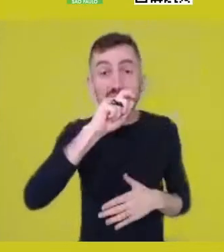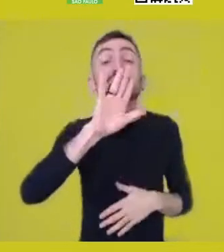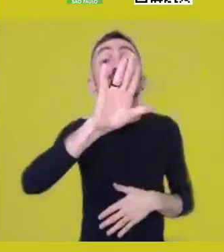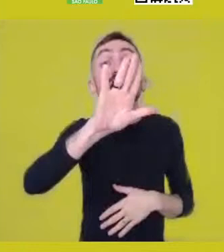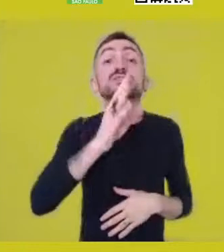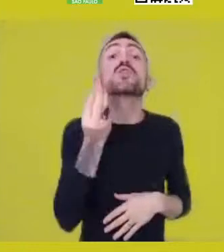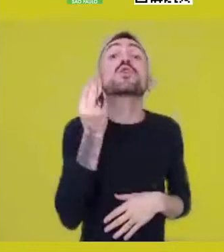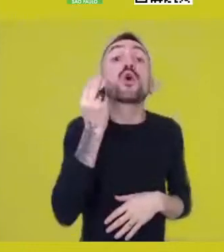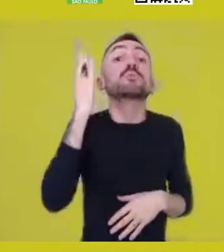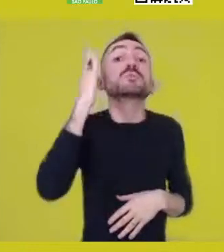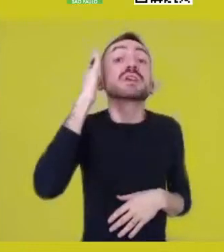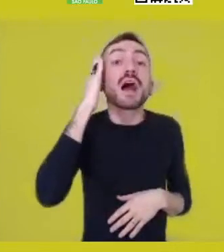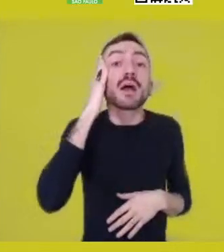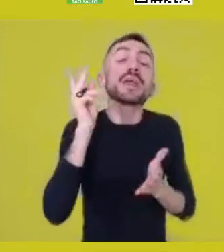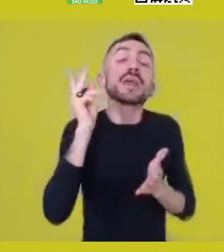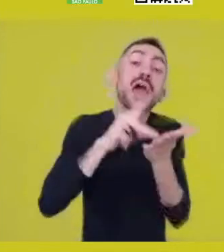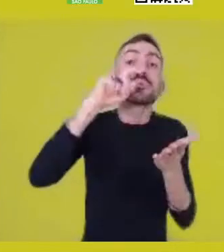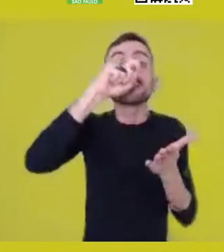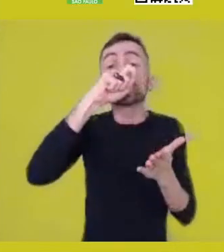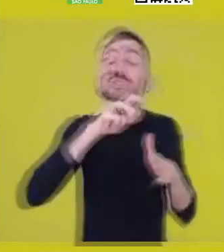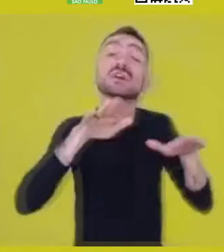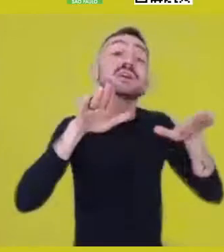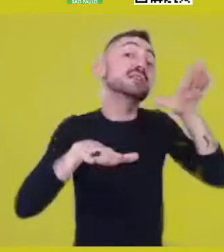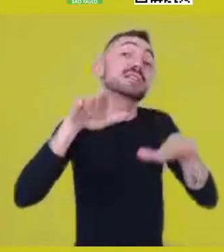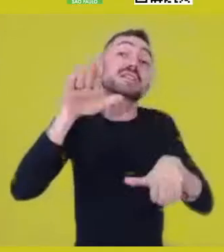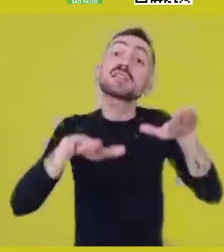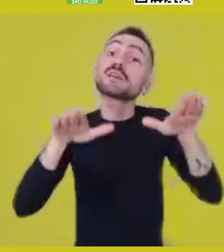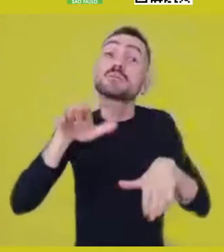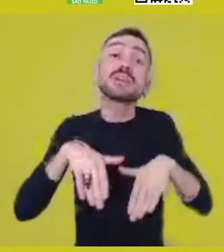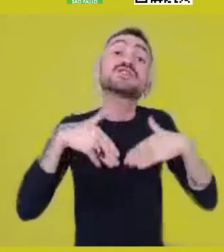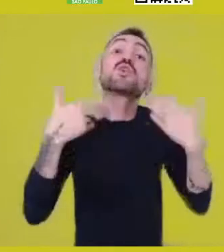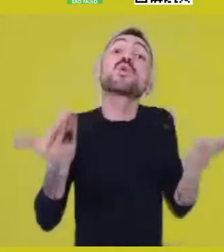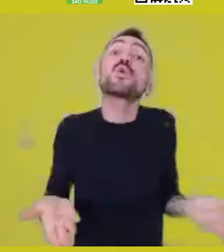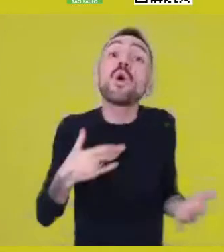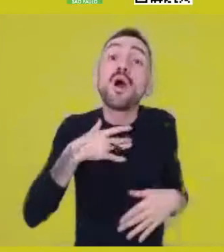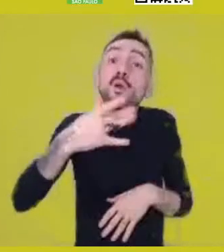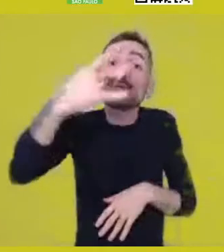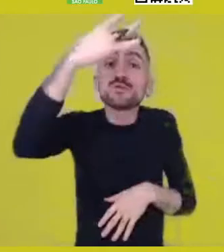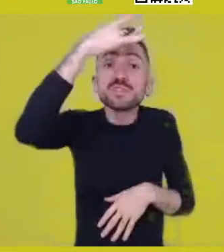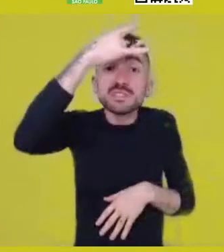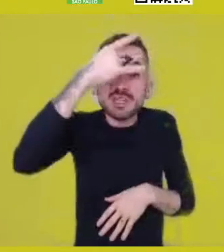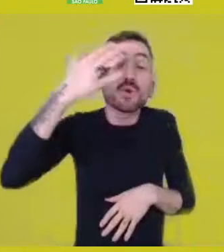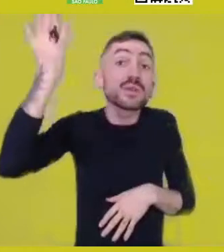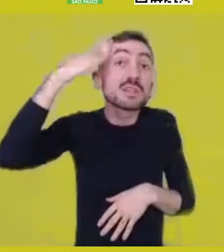you automatically need to be linked to this concept of the myth.